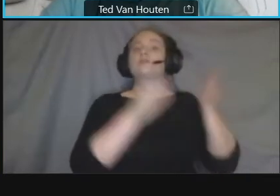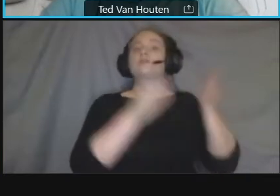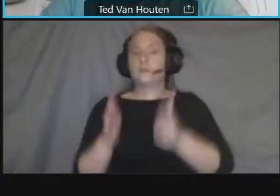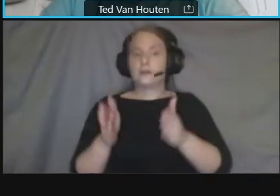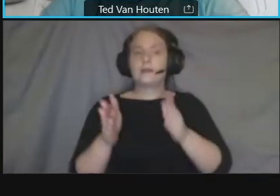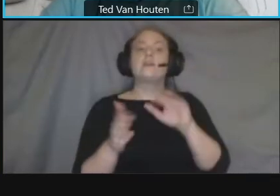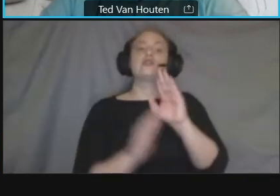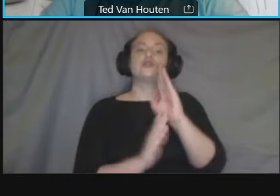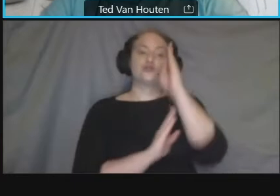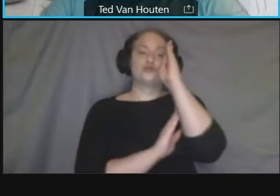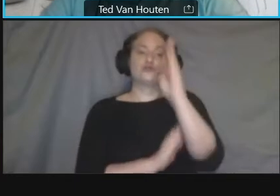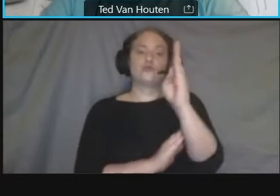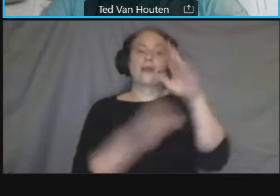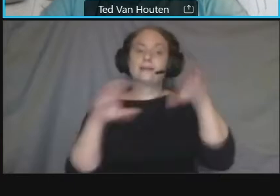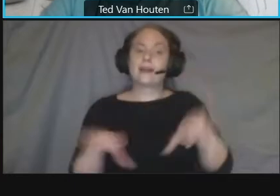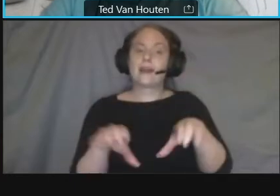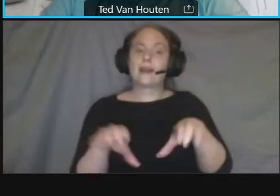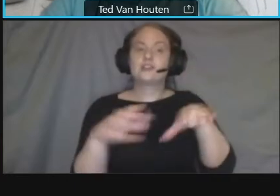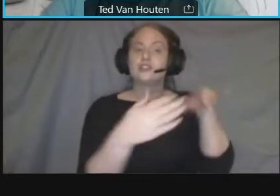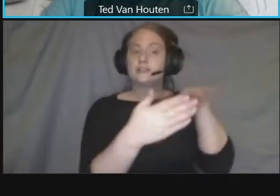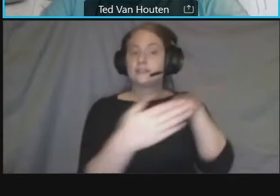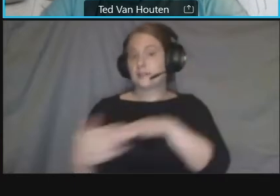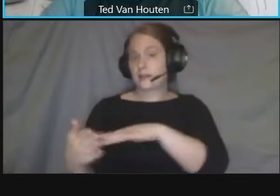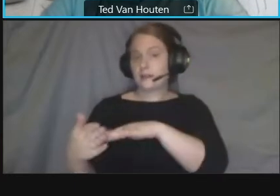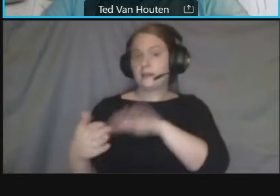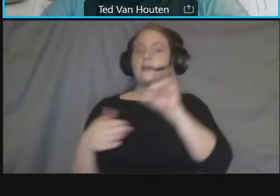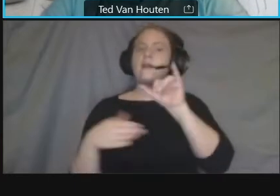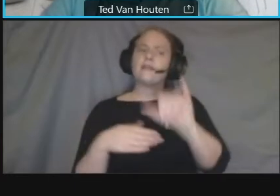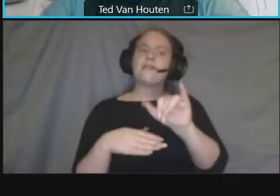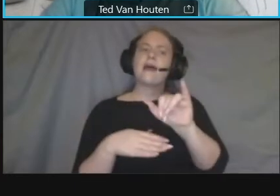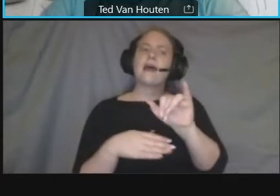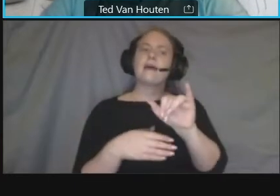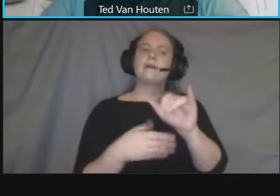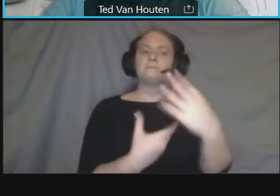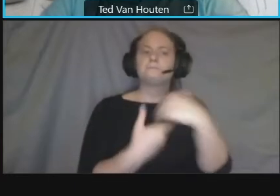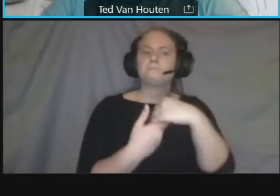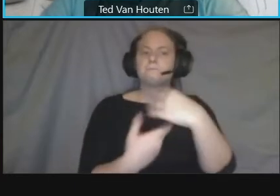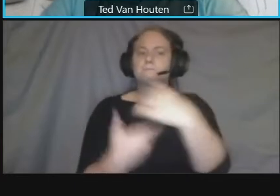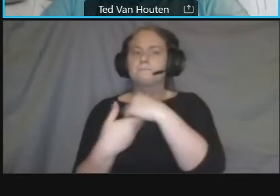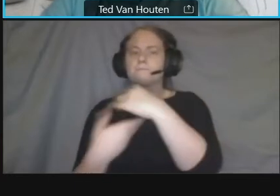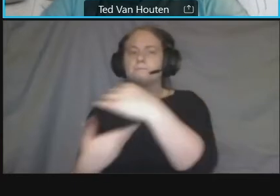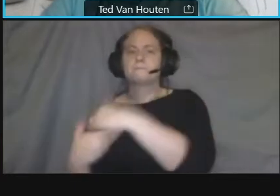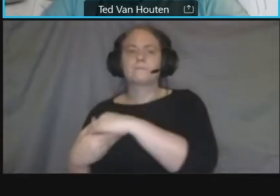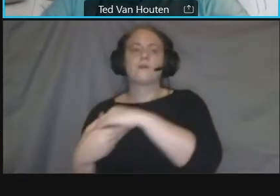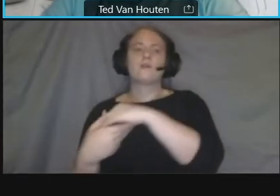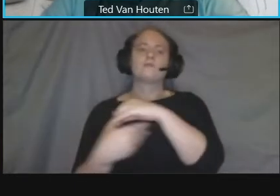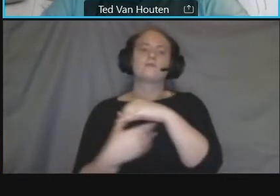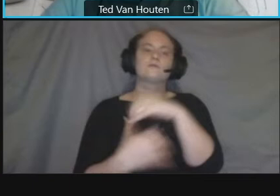and commercial opportunities uh components um some things that came out of this were ways to